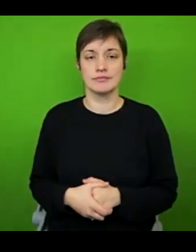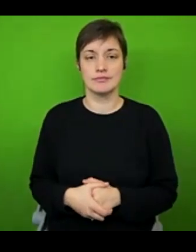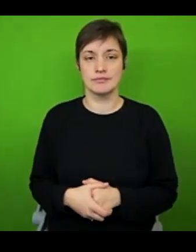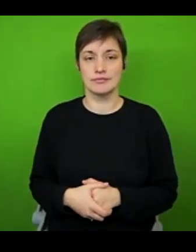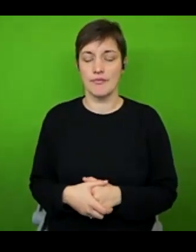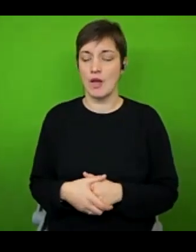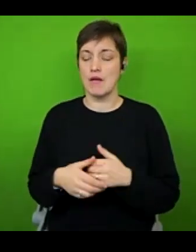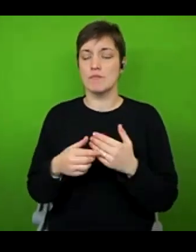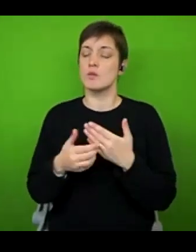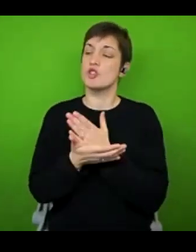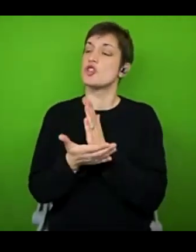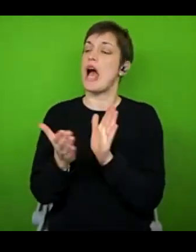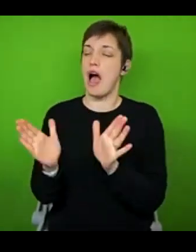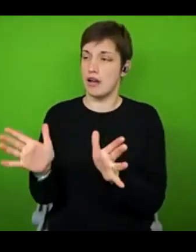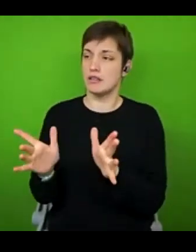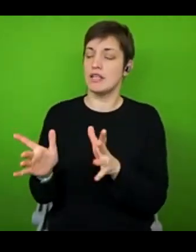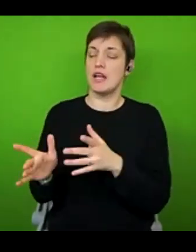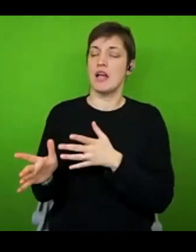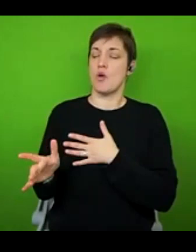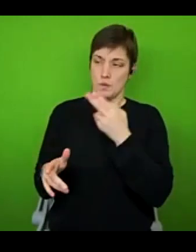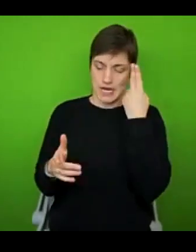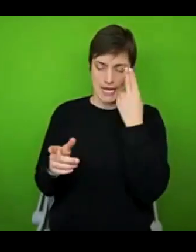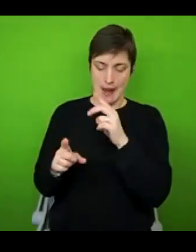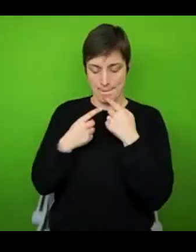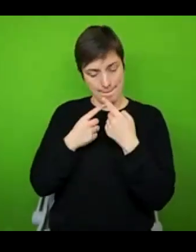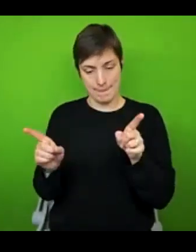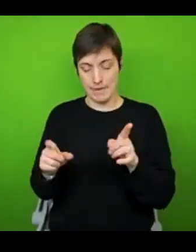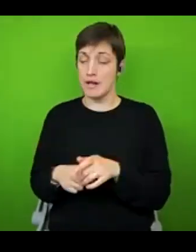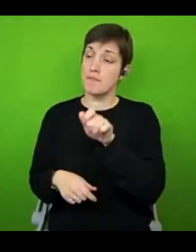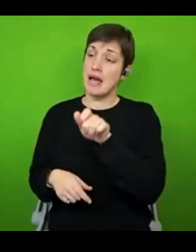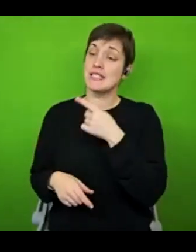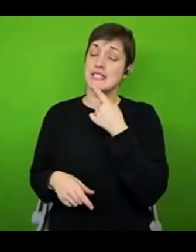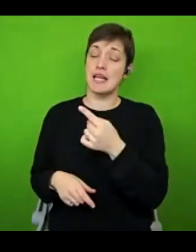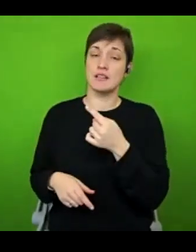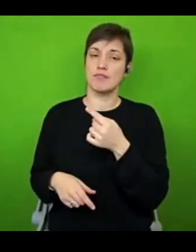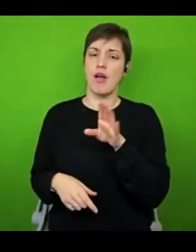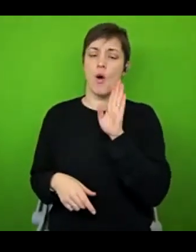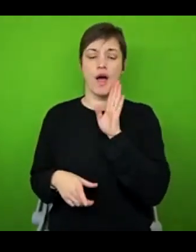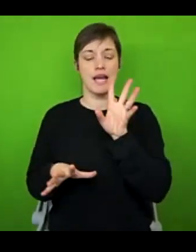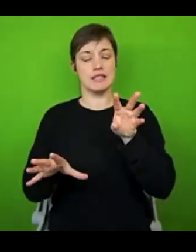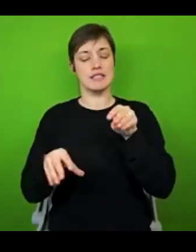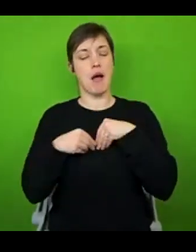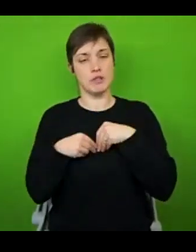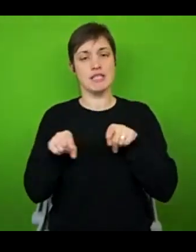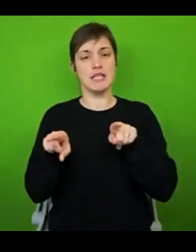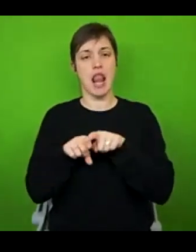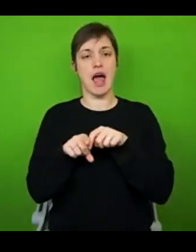say the name in case they don't give consent. But this person says, I heard that acceptance is like a spiral staircase, you feel like you've circled back to the